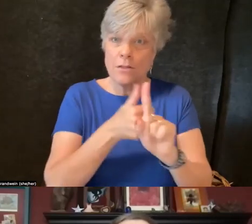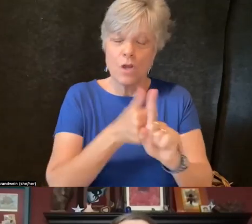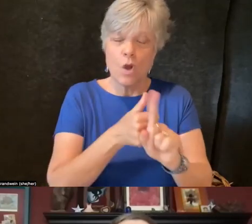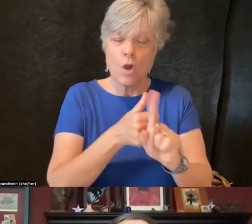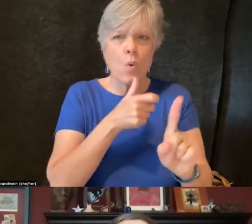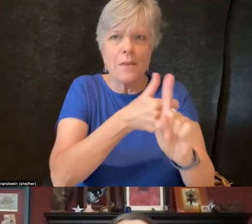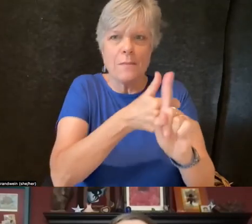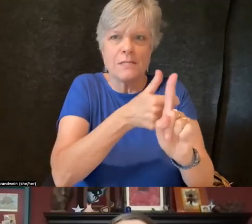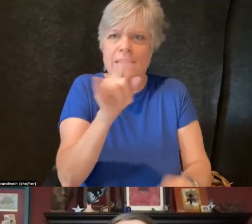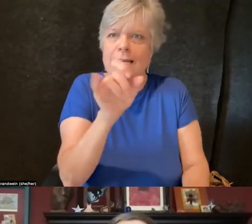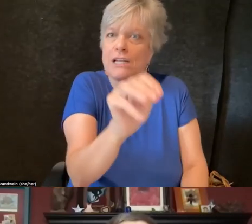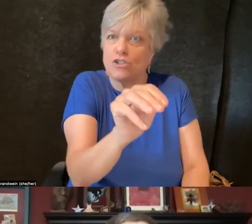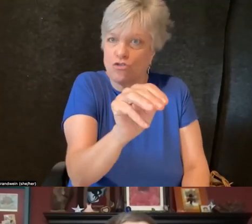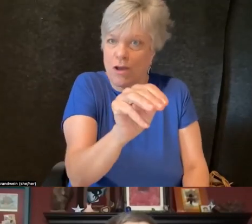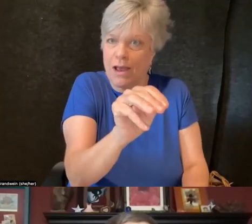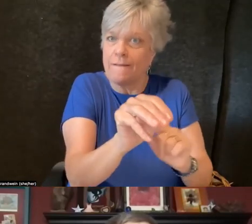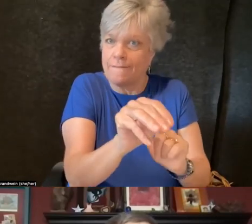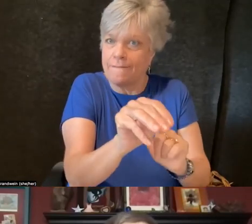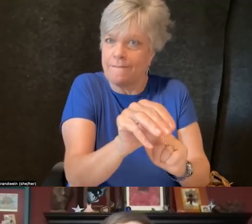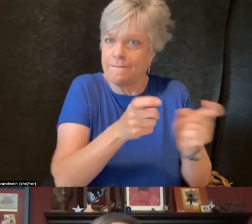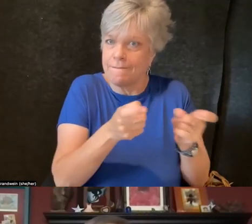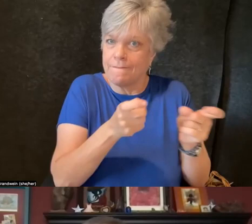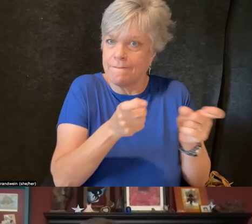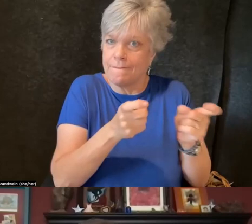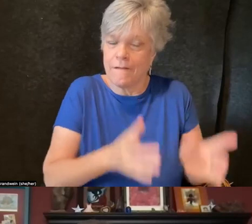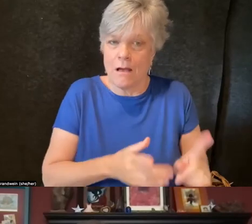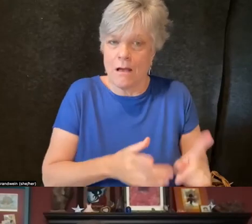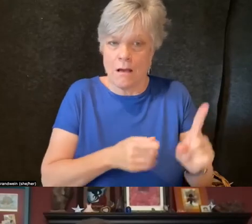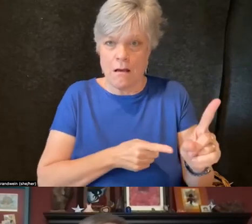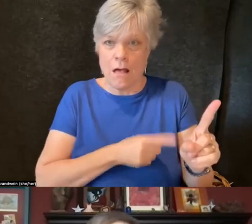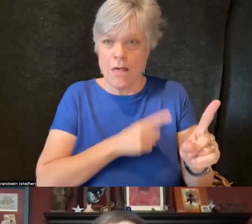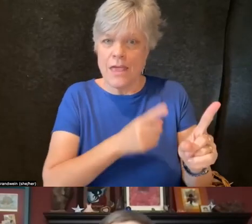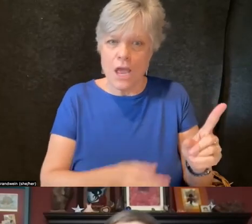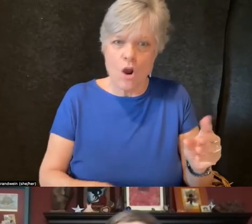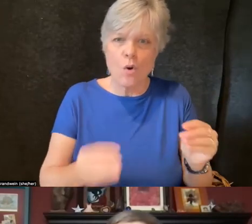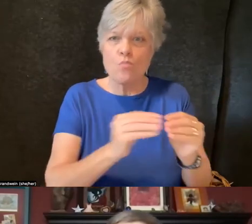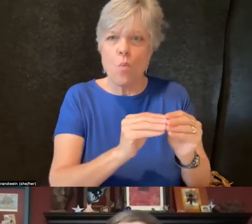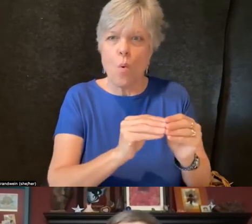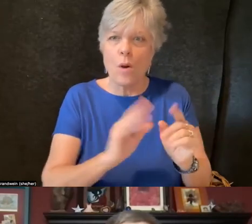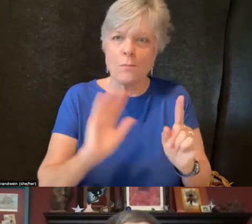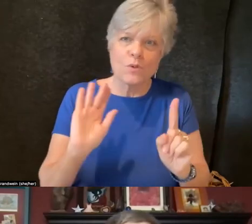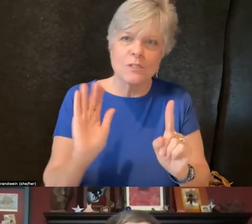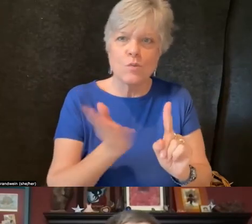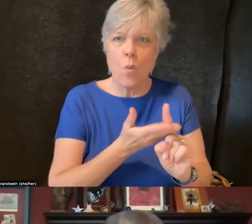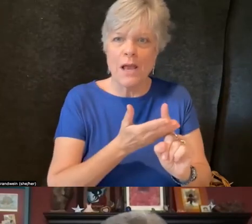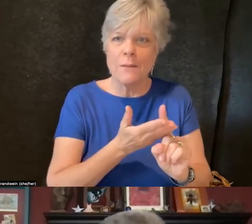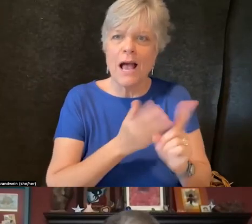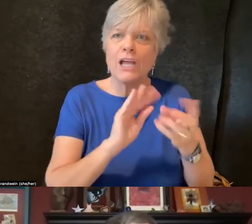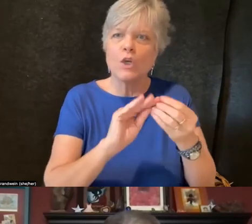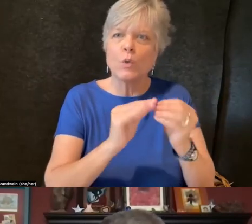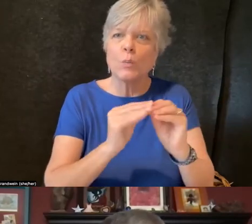of things really are much more persuaded by numerical and quantifiable,